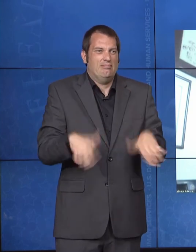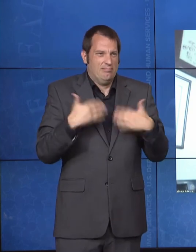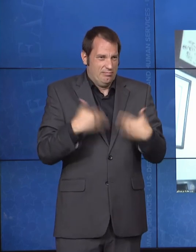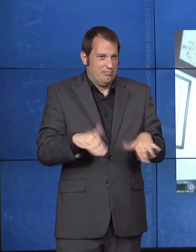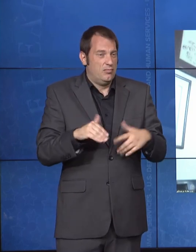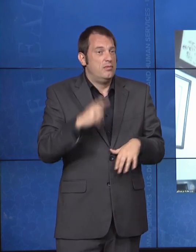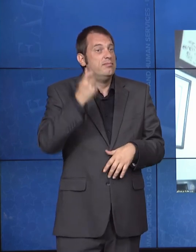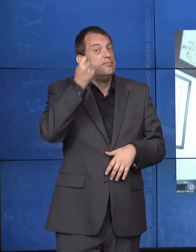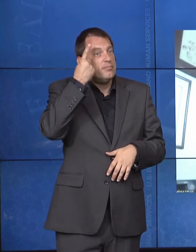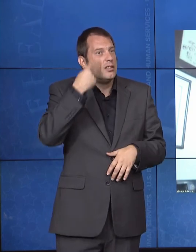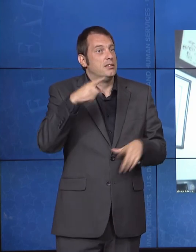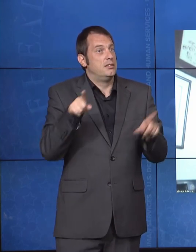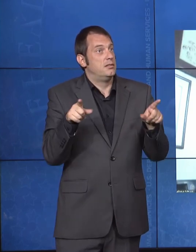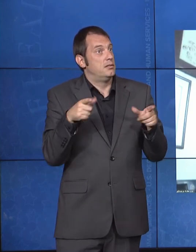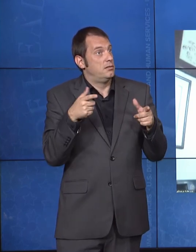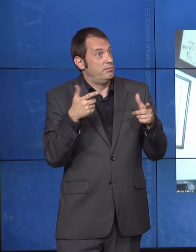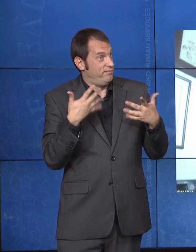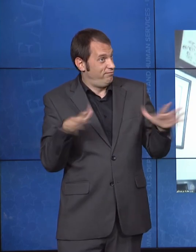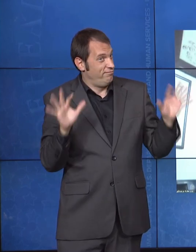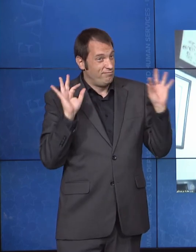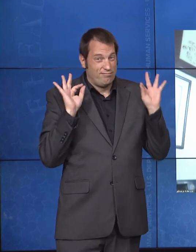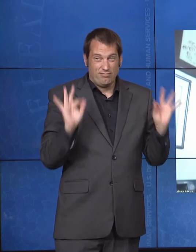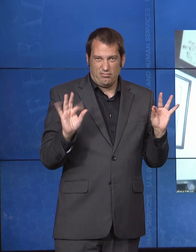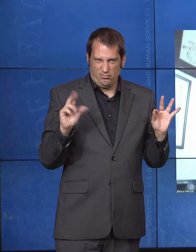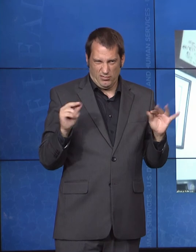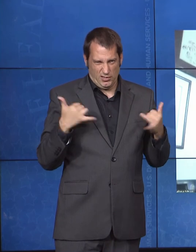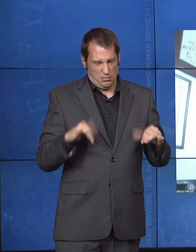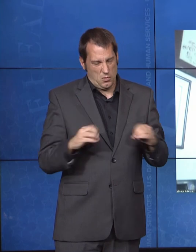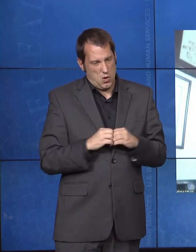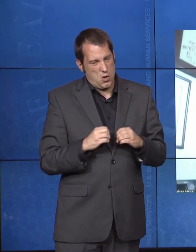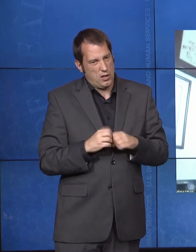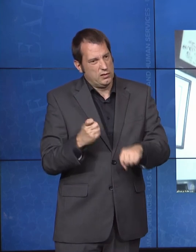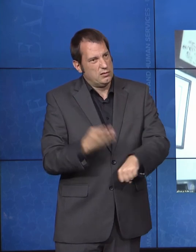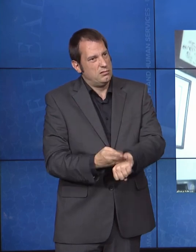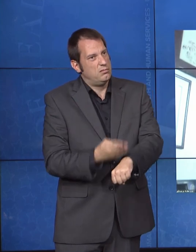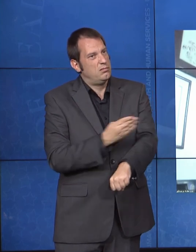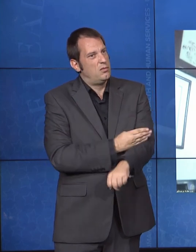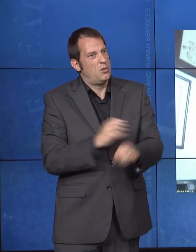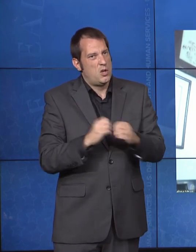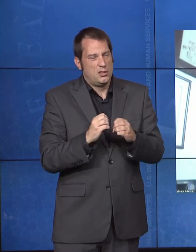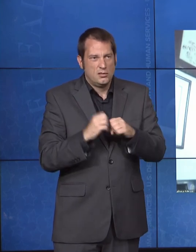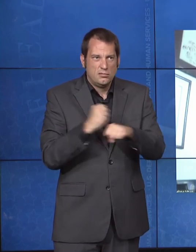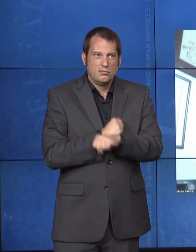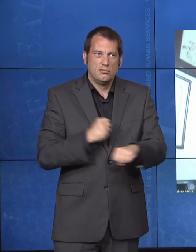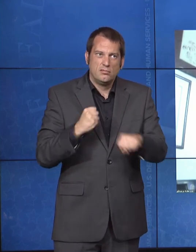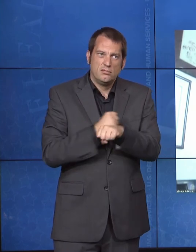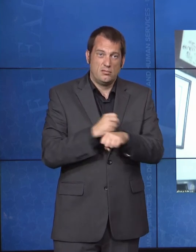spirit of the ADA is at the core of our work at ACL. It is threaded through almost literally